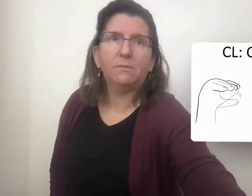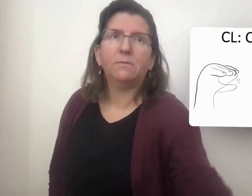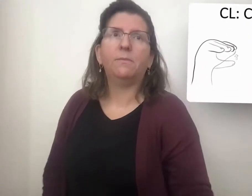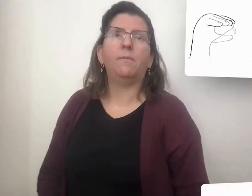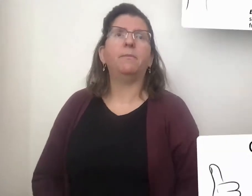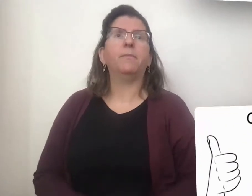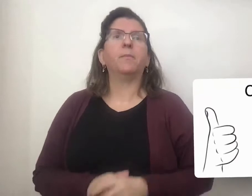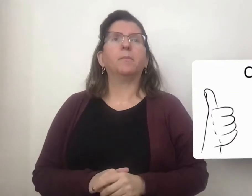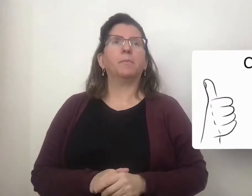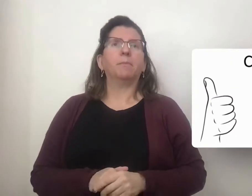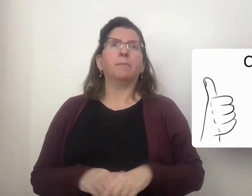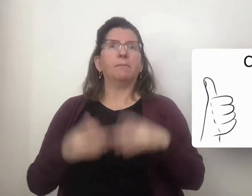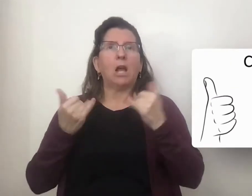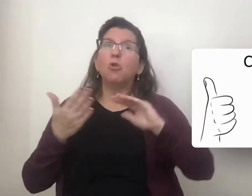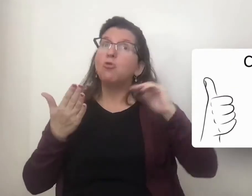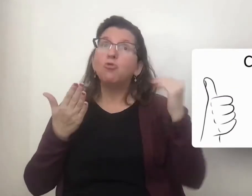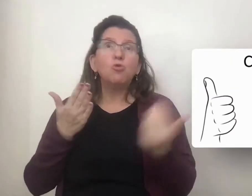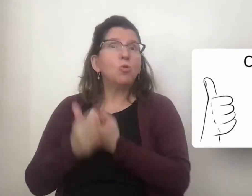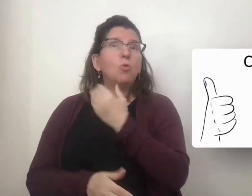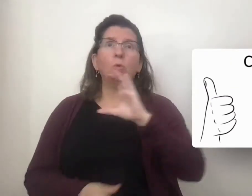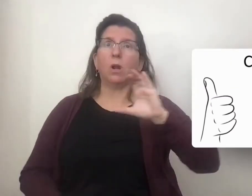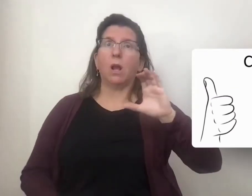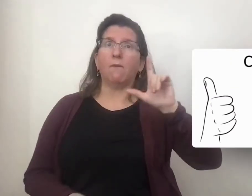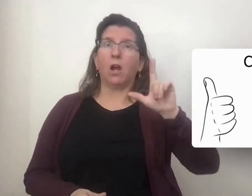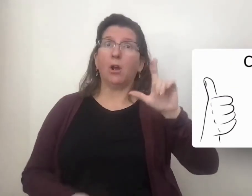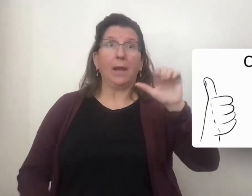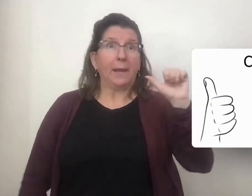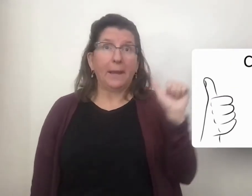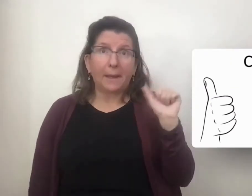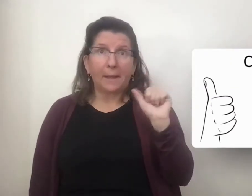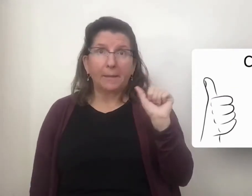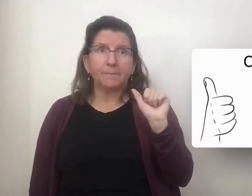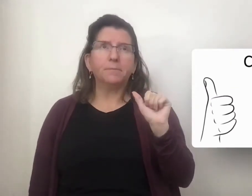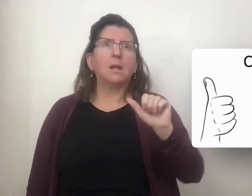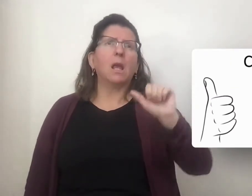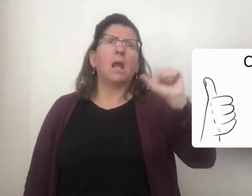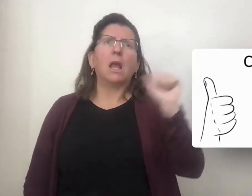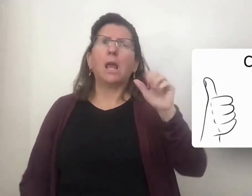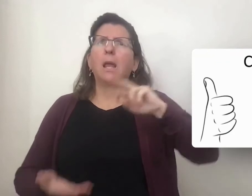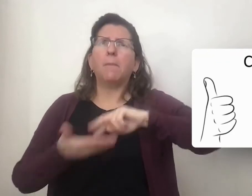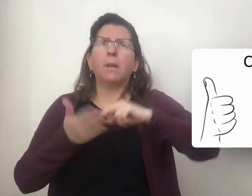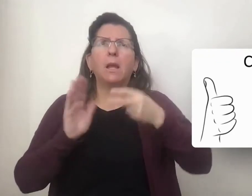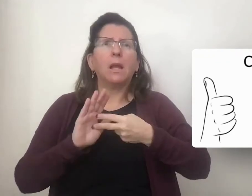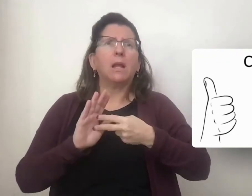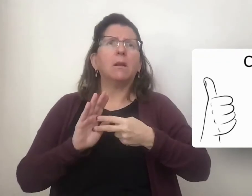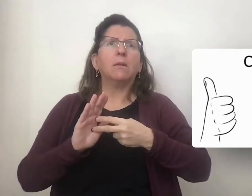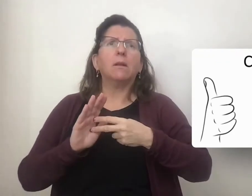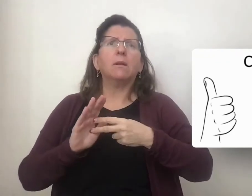The new classifier for this week is CL:A.